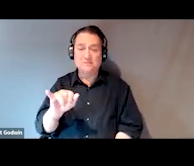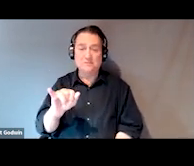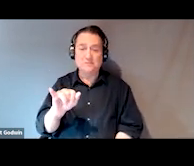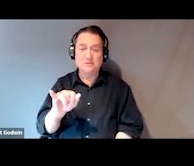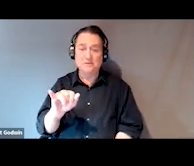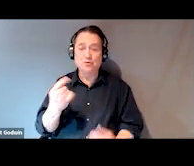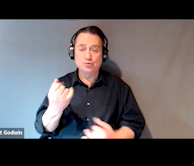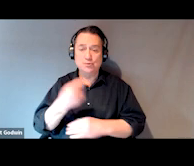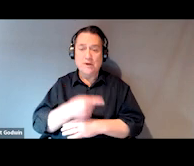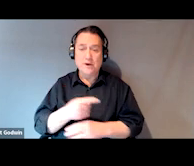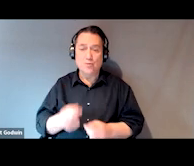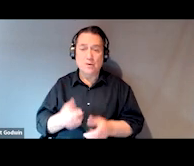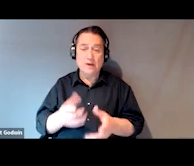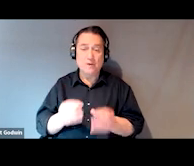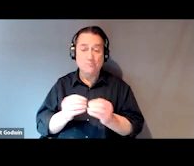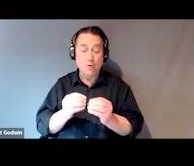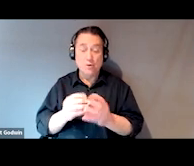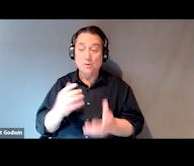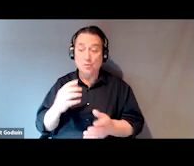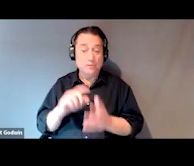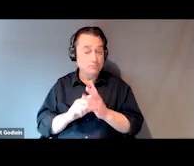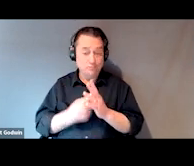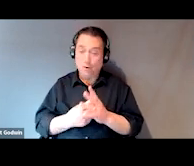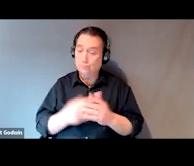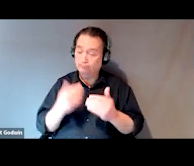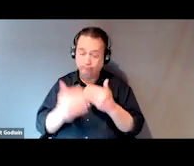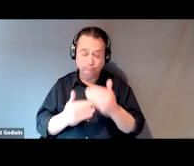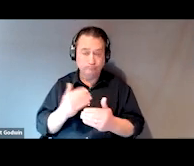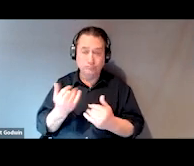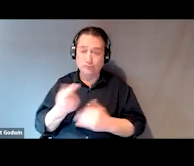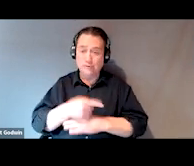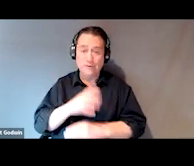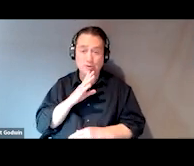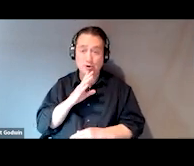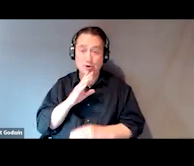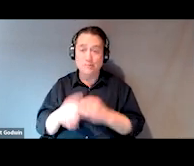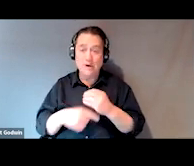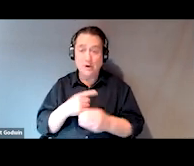Without further ado, we will go ahead and get started. So today, we're gonna talk to you all about the SOAR model